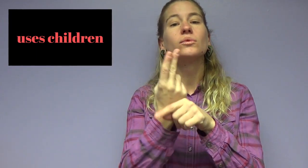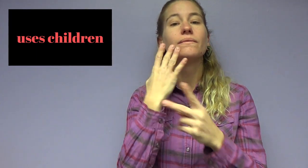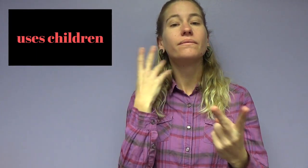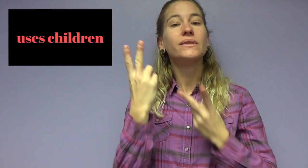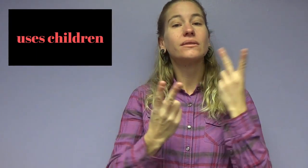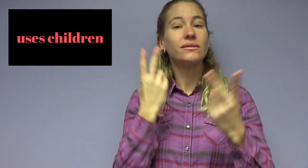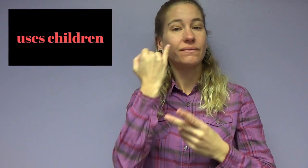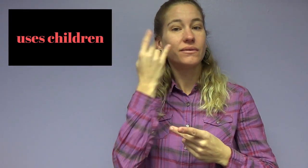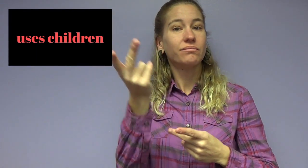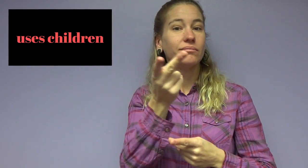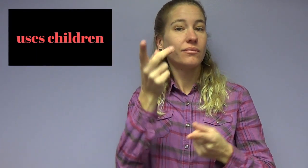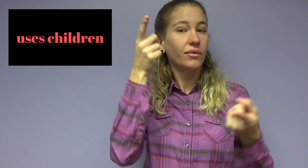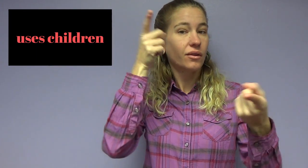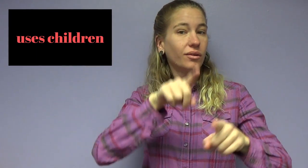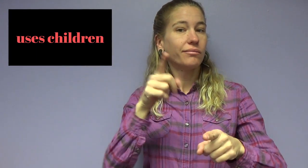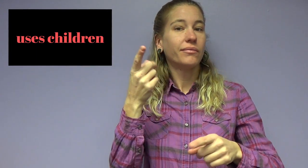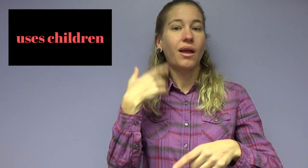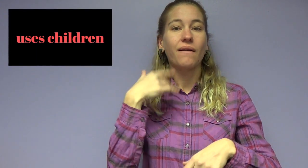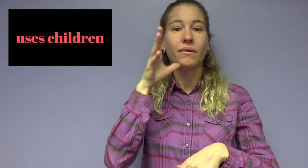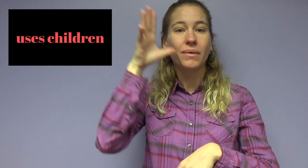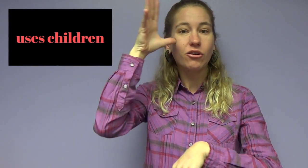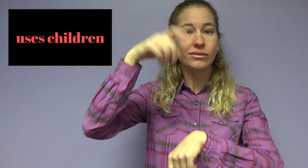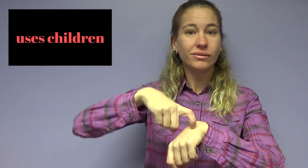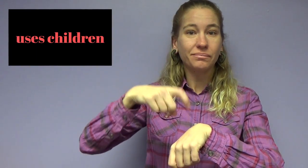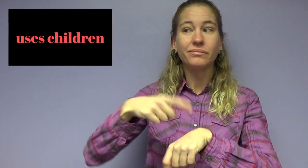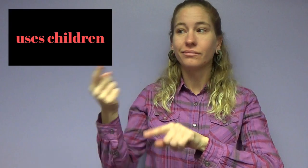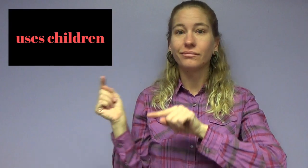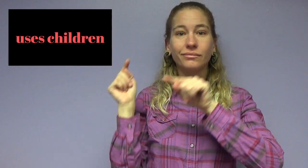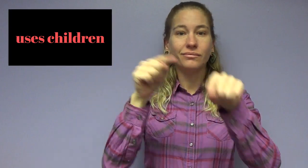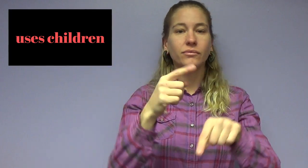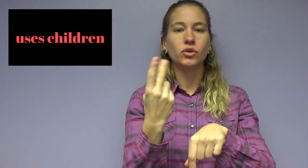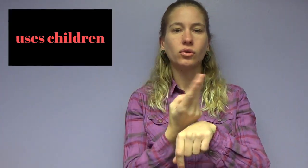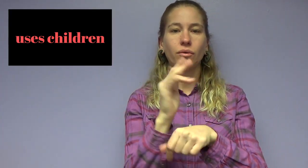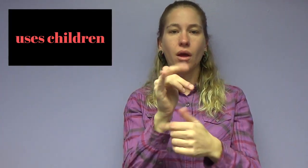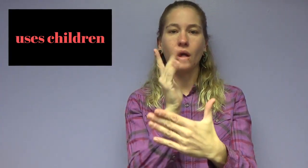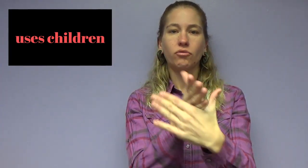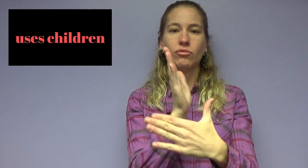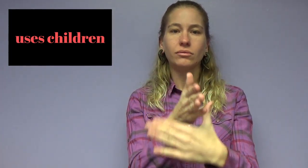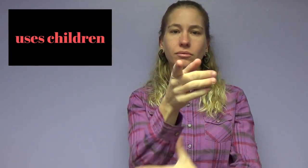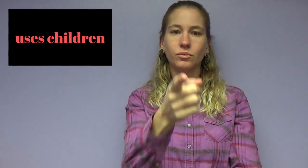Uses visitation to harass you, if you both agreed to have parenting time with the child.